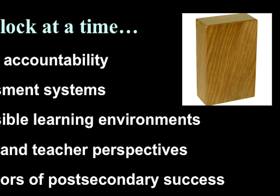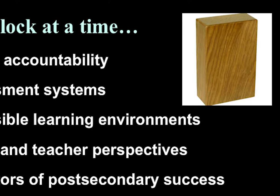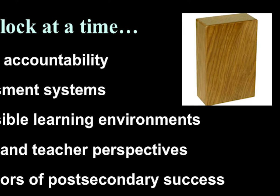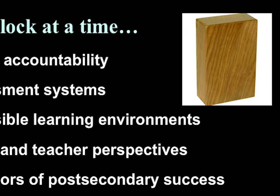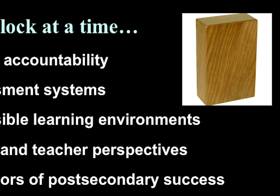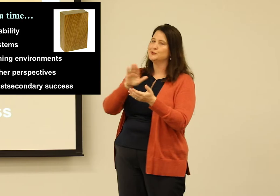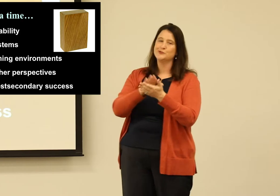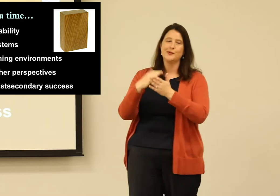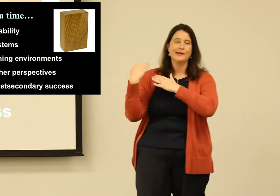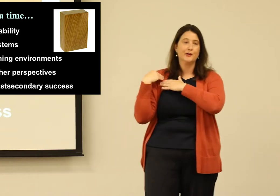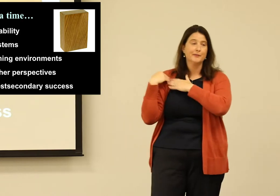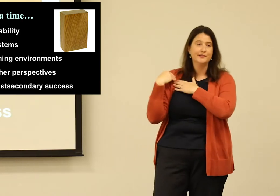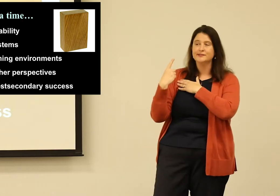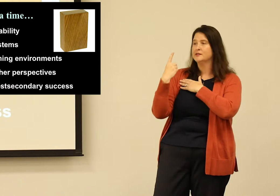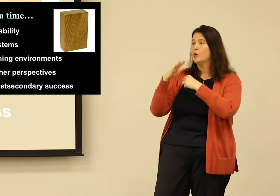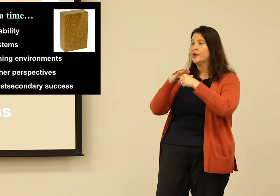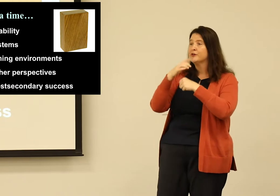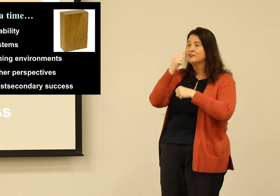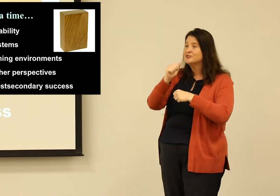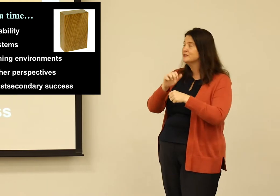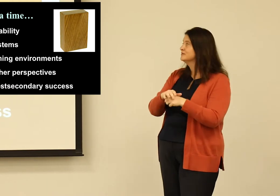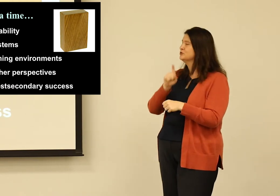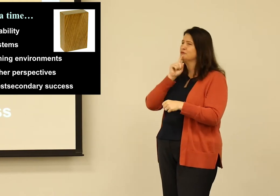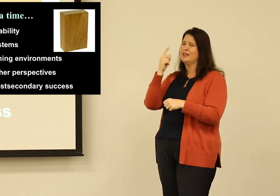So one thing at a time. School accountability